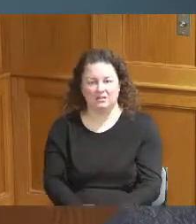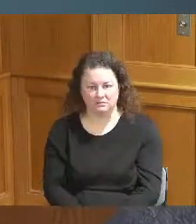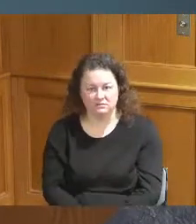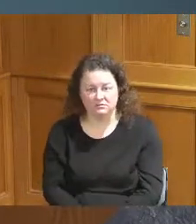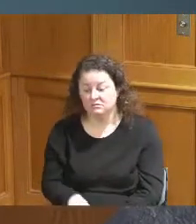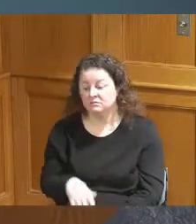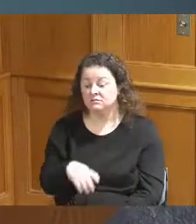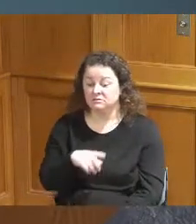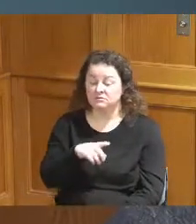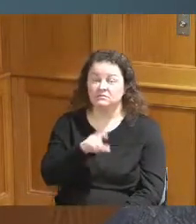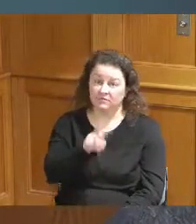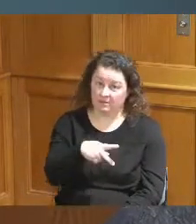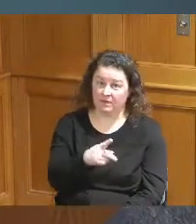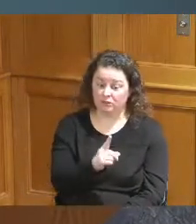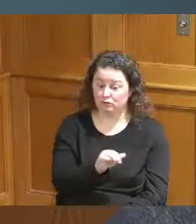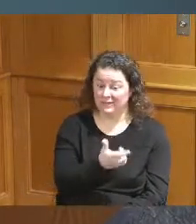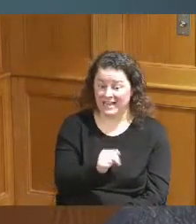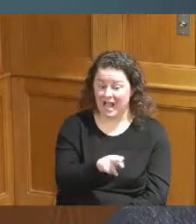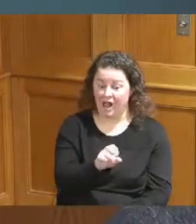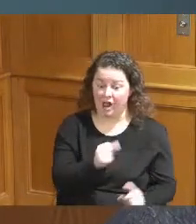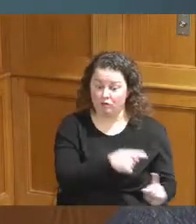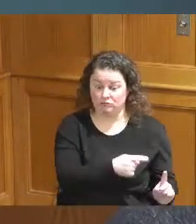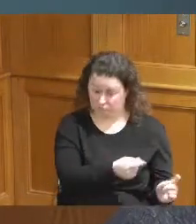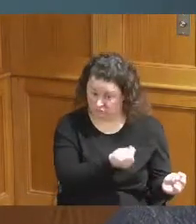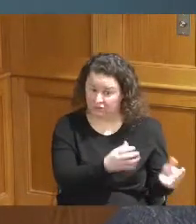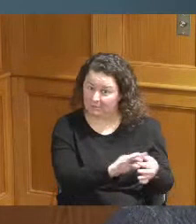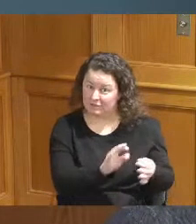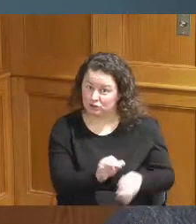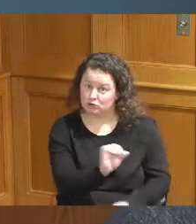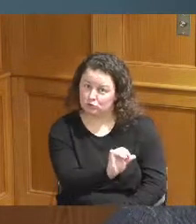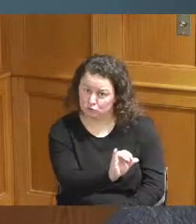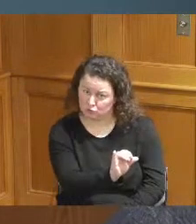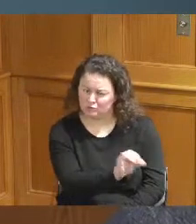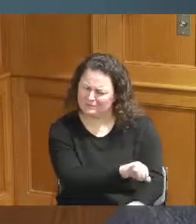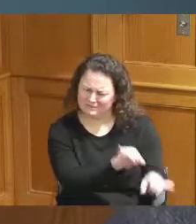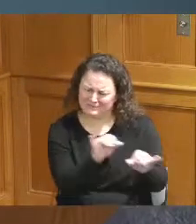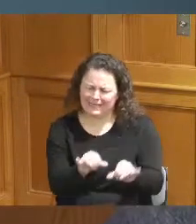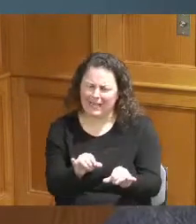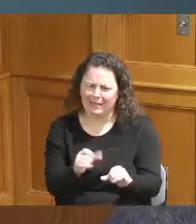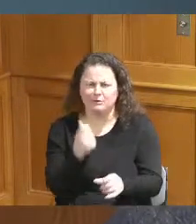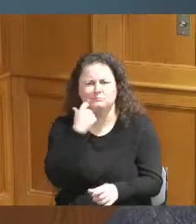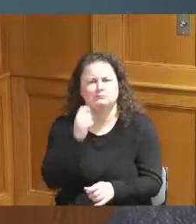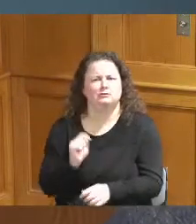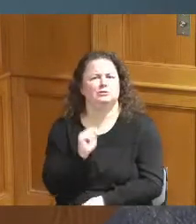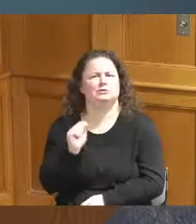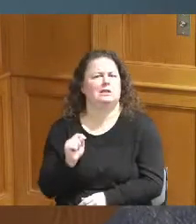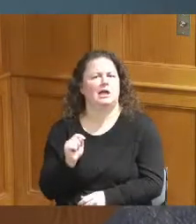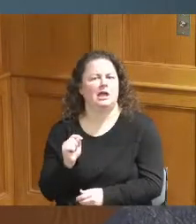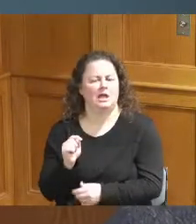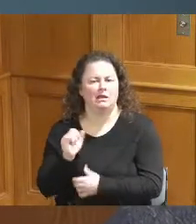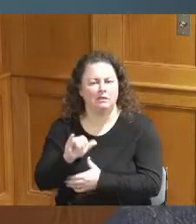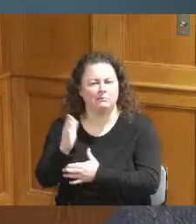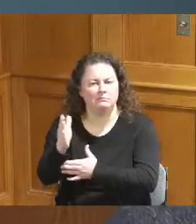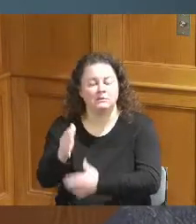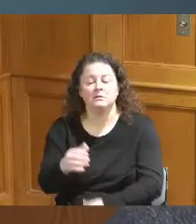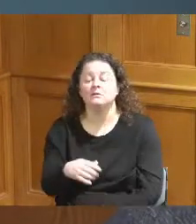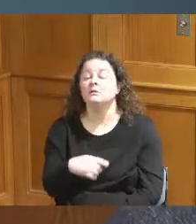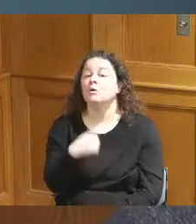indicated one of the things I think is critical though is I have been a proponent of what I call